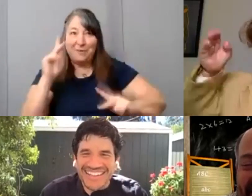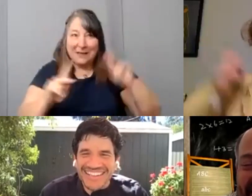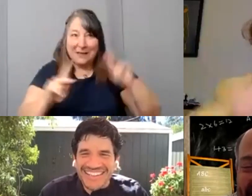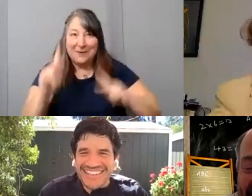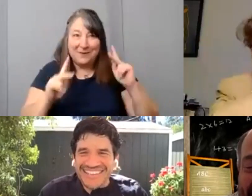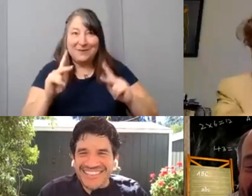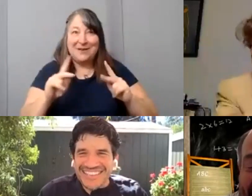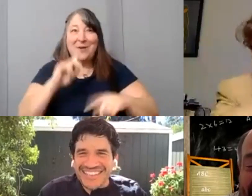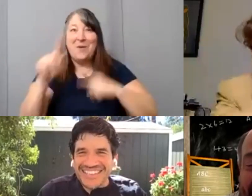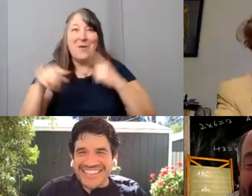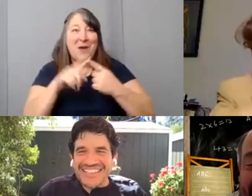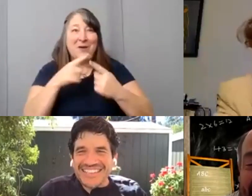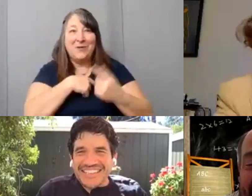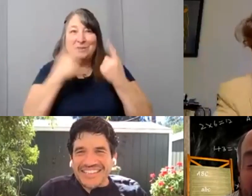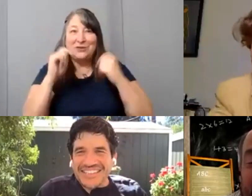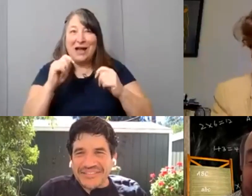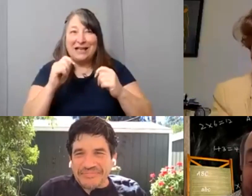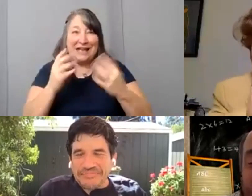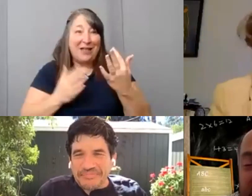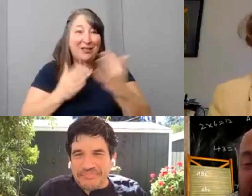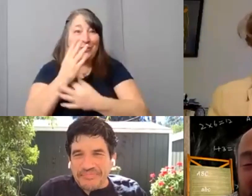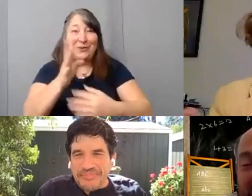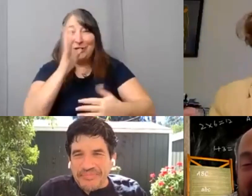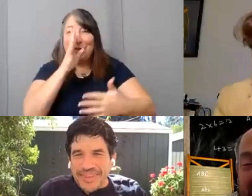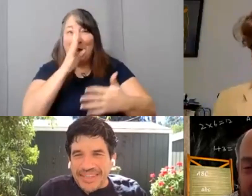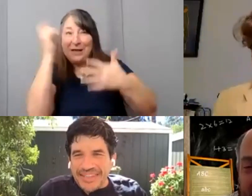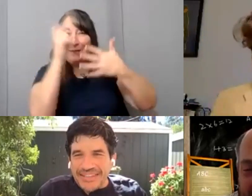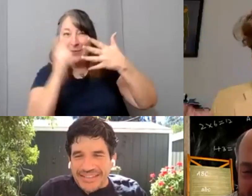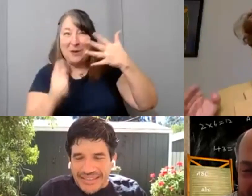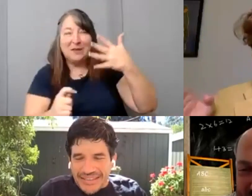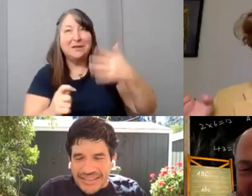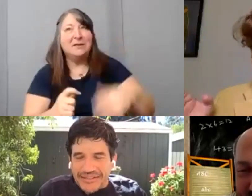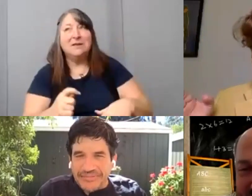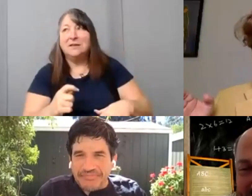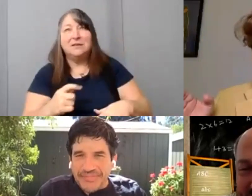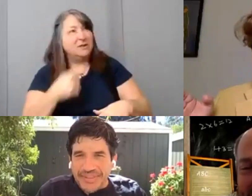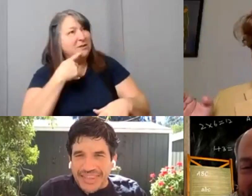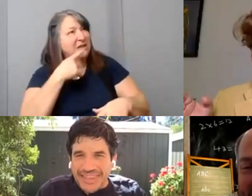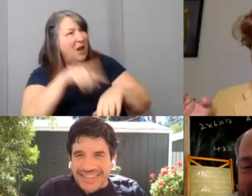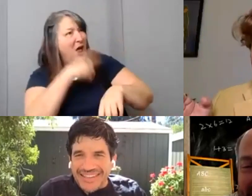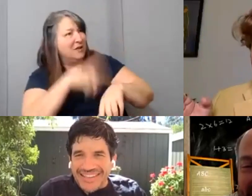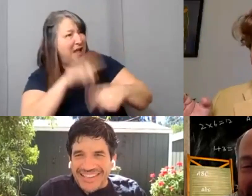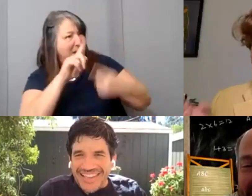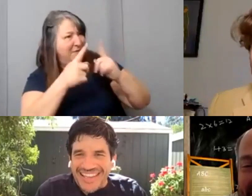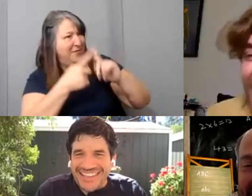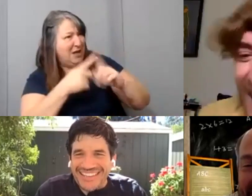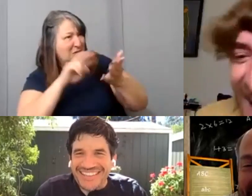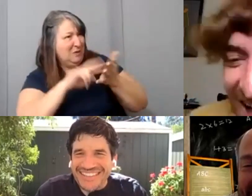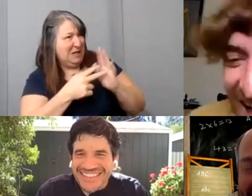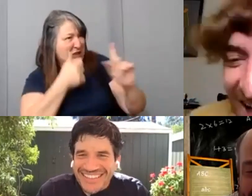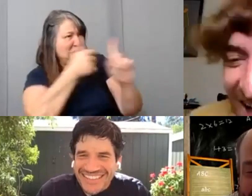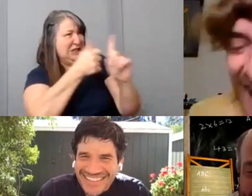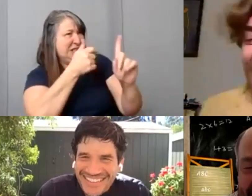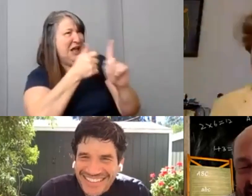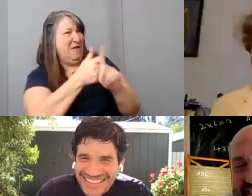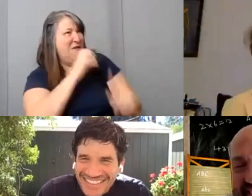some of those talking points. [Danny] And when you say long time friend, are you referring to yourself? Because I don't understand that.